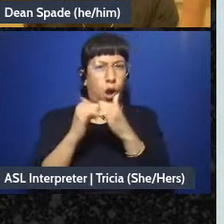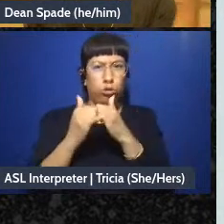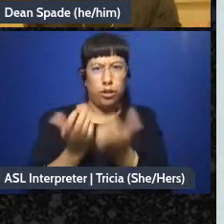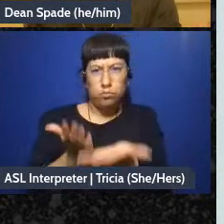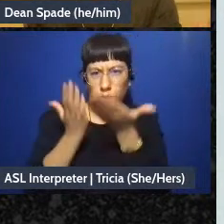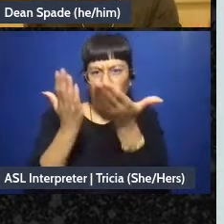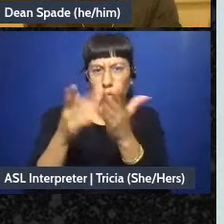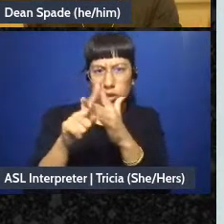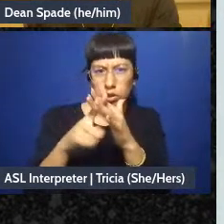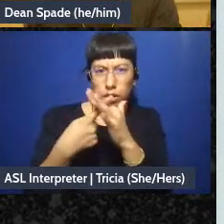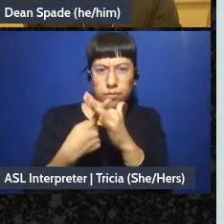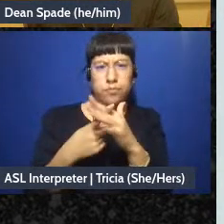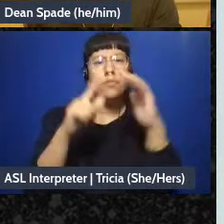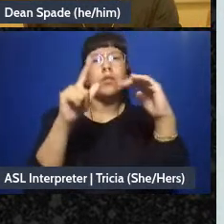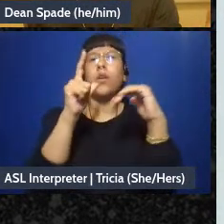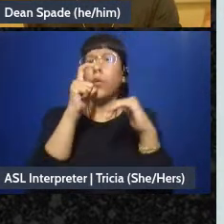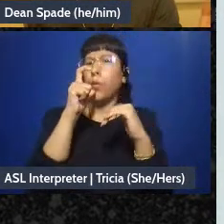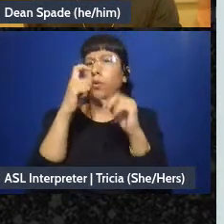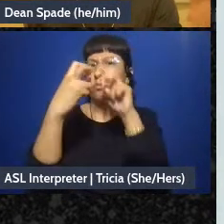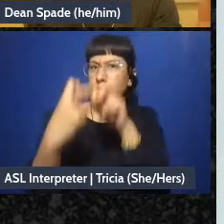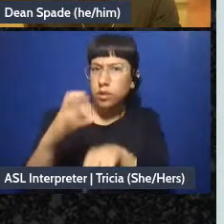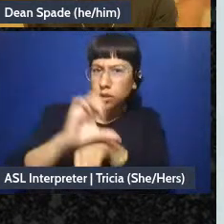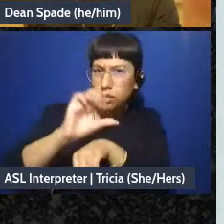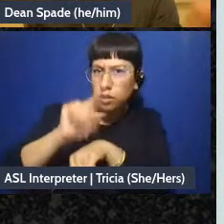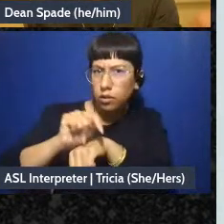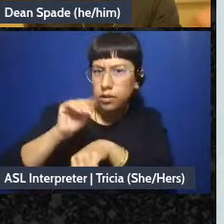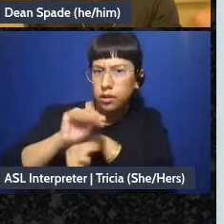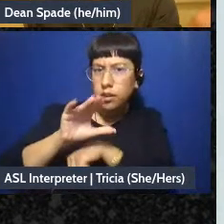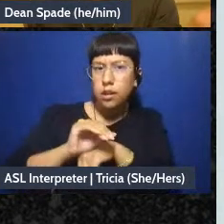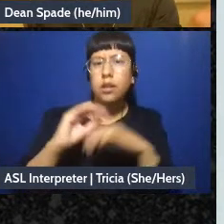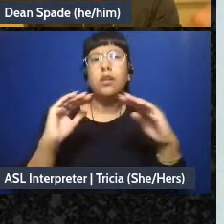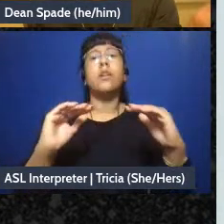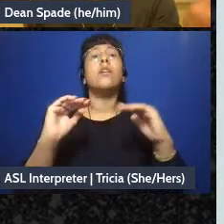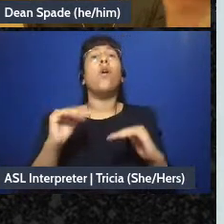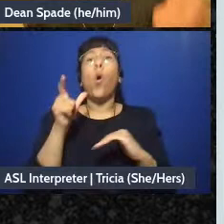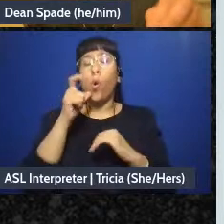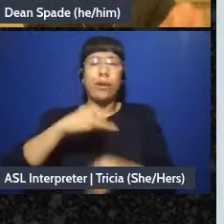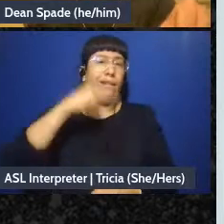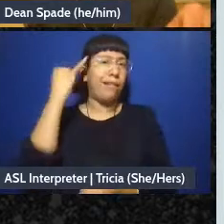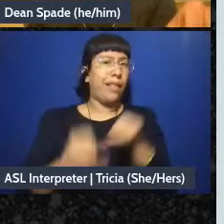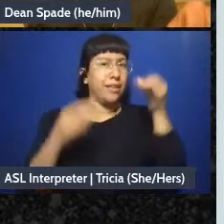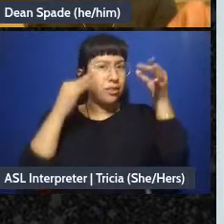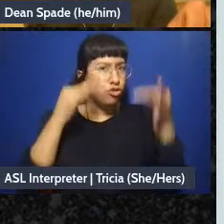Who needs to be consulted? Who can finalize the decision and who needs to be informed?